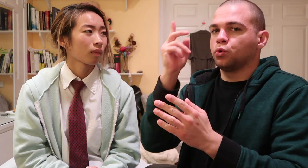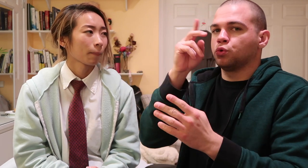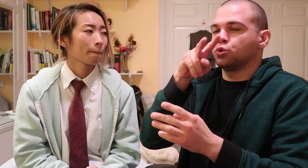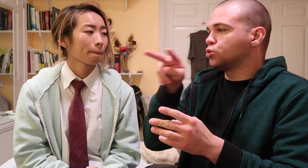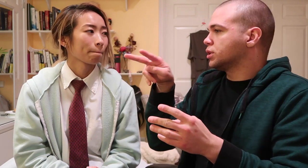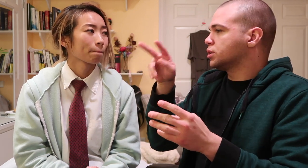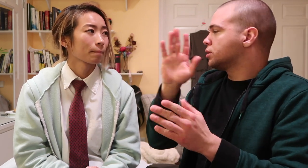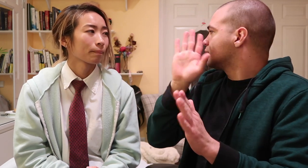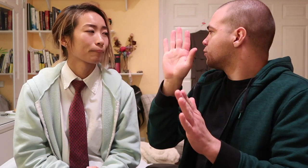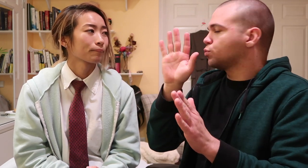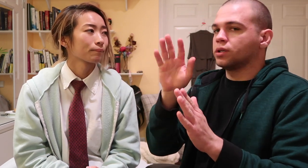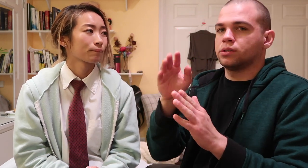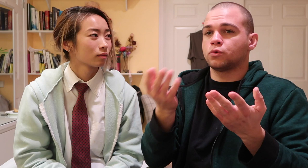or looking away